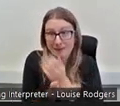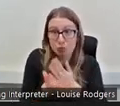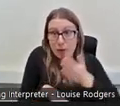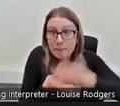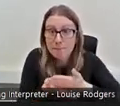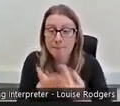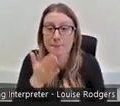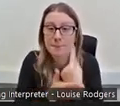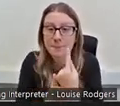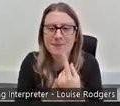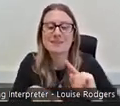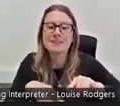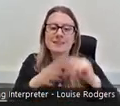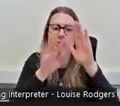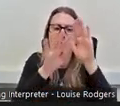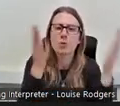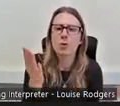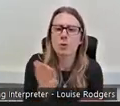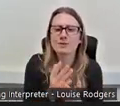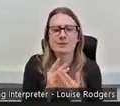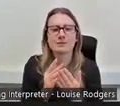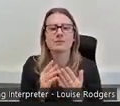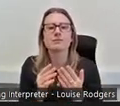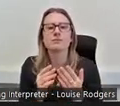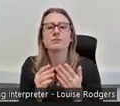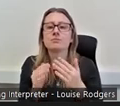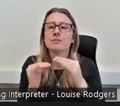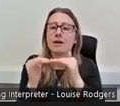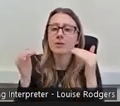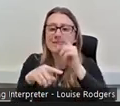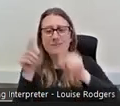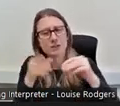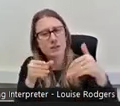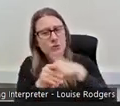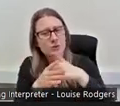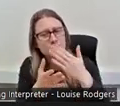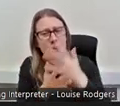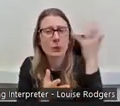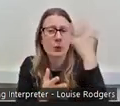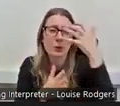EDI is so important, you know, your equality, diversity and inclusion, it's huge, it's a huge